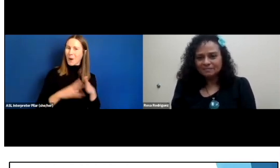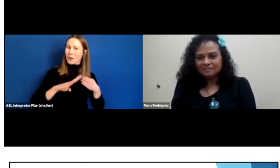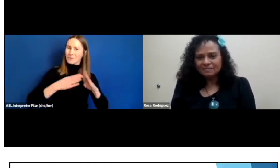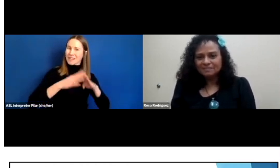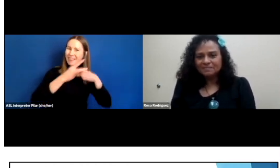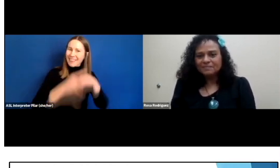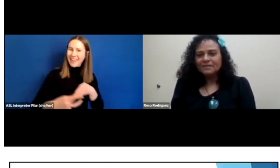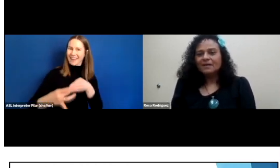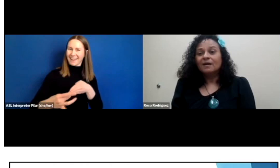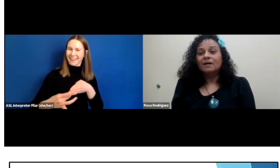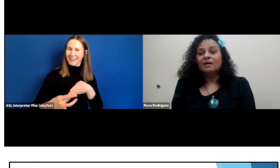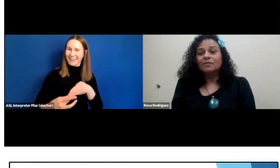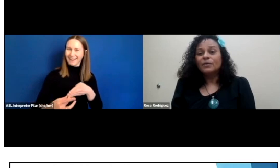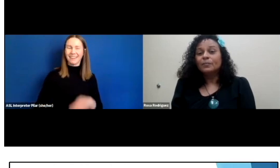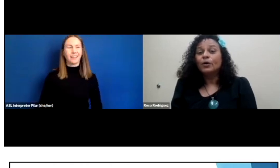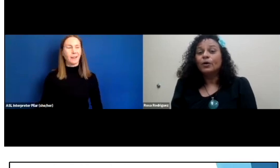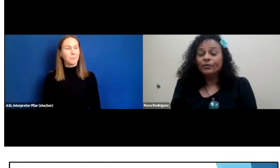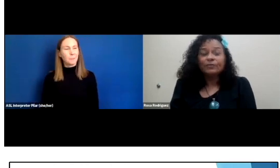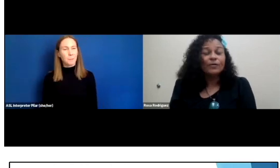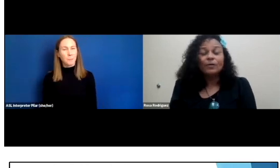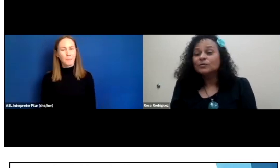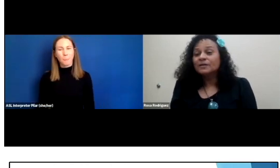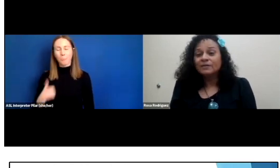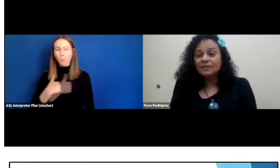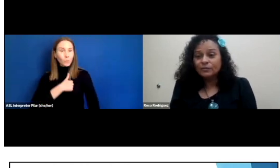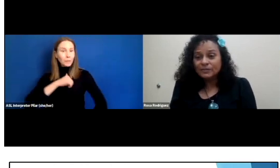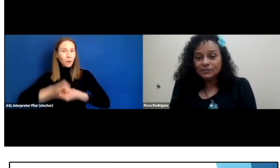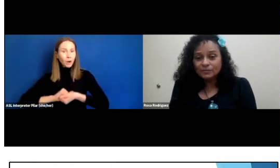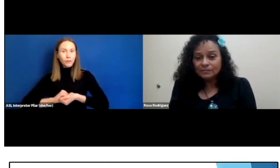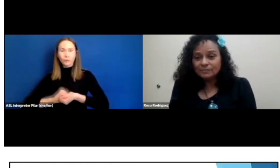We partner for almost everything we do.